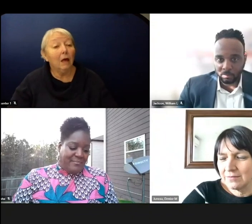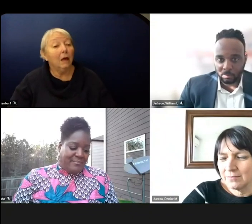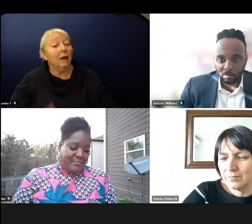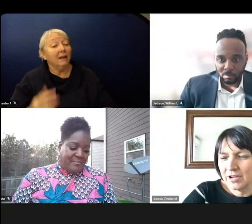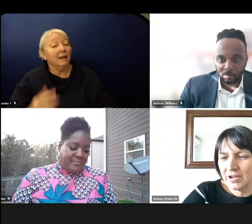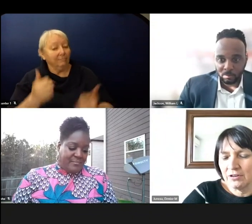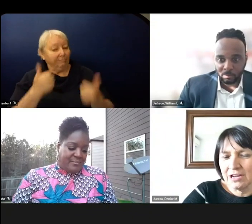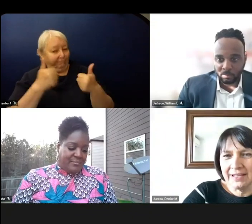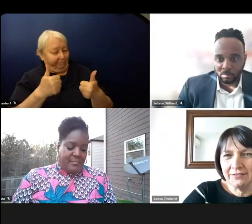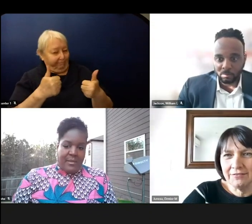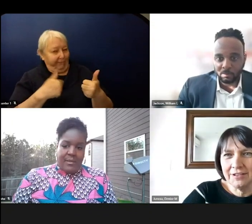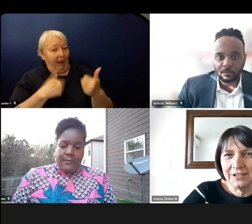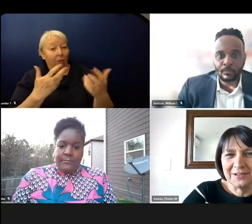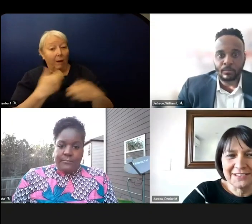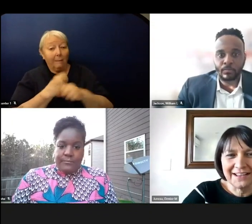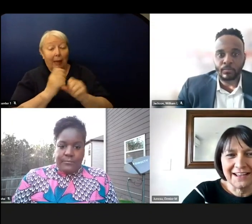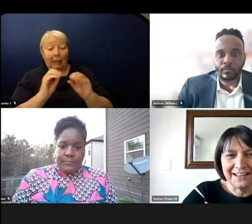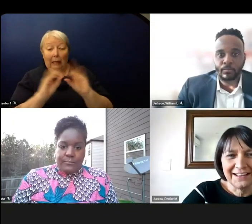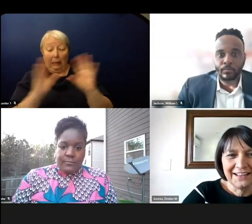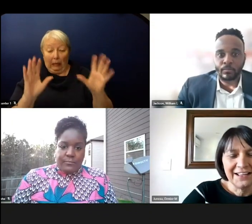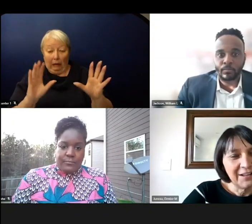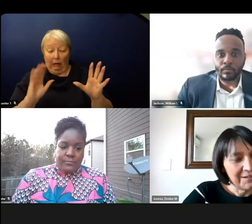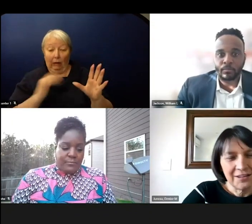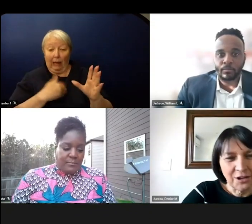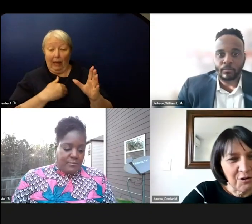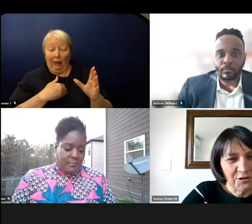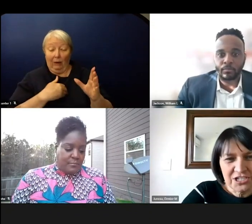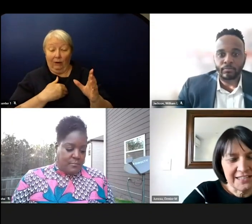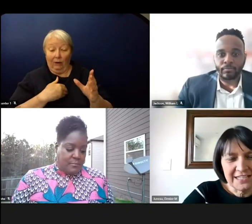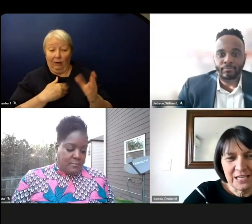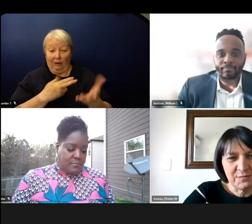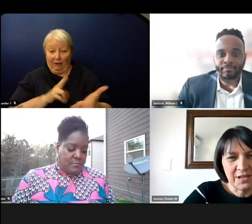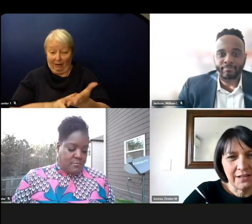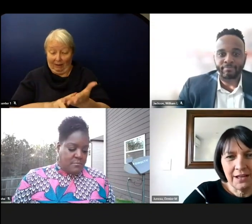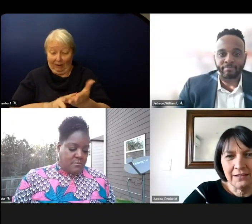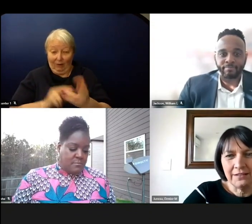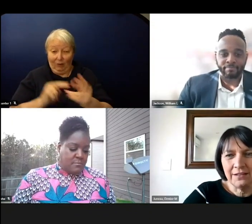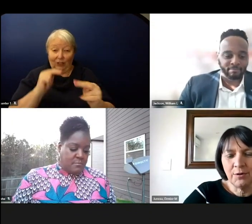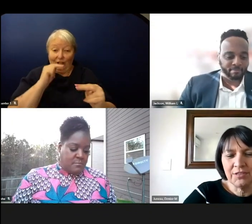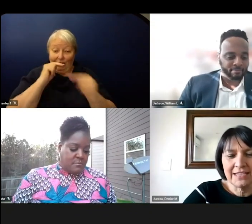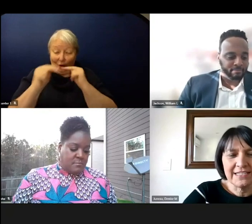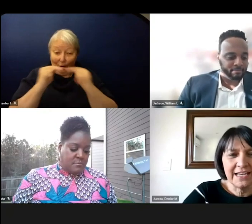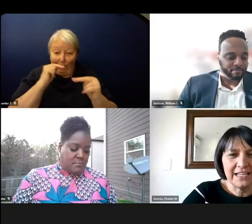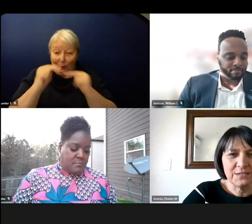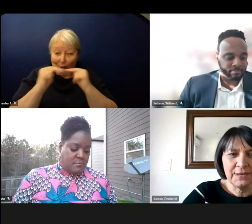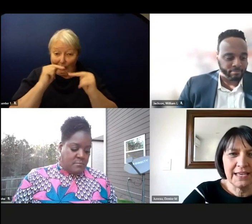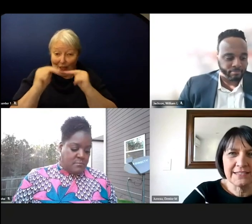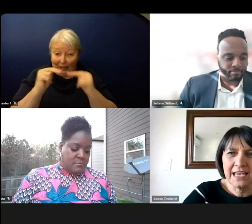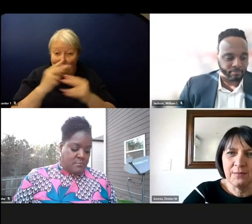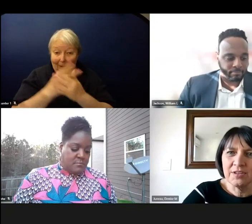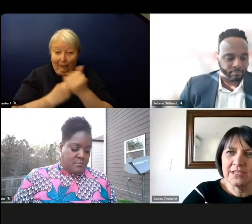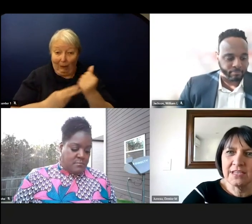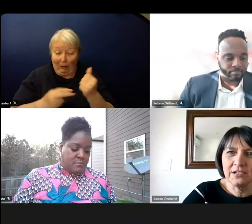you know was the negotiating teams on on both SEA and SPS came to this conclusion.